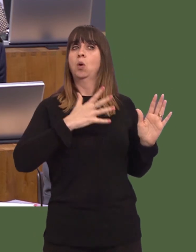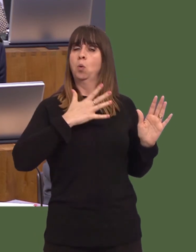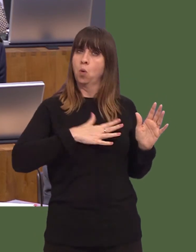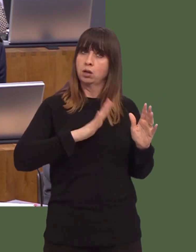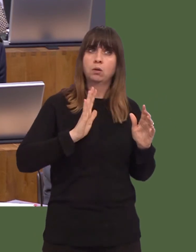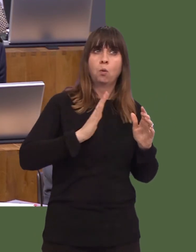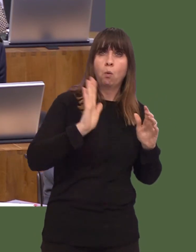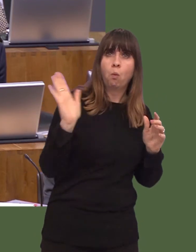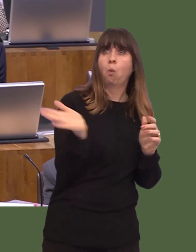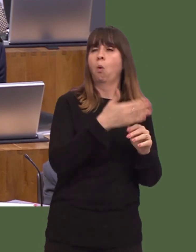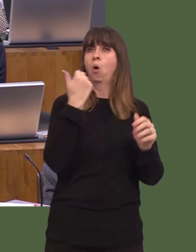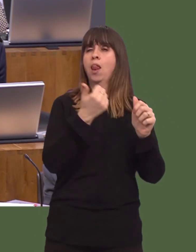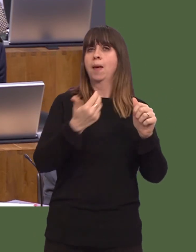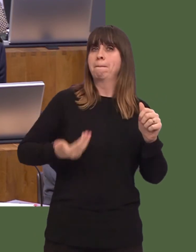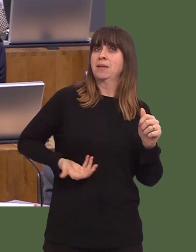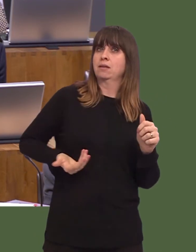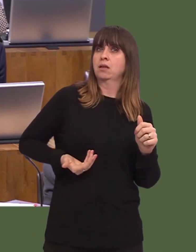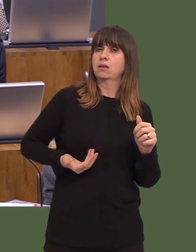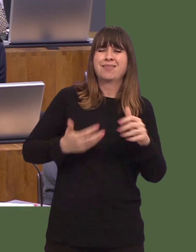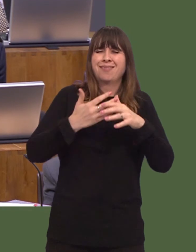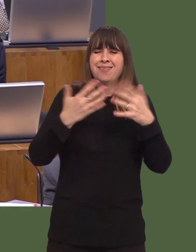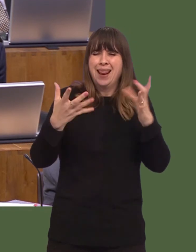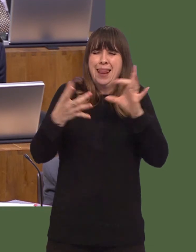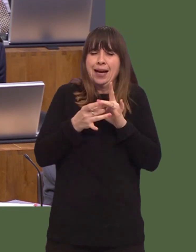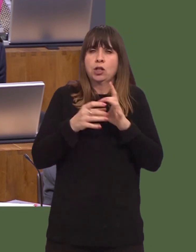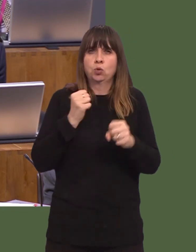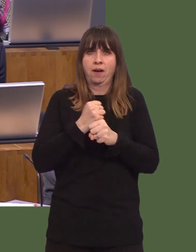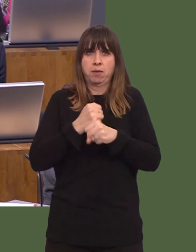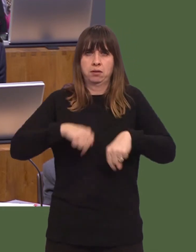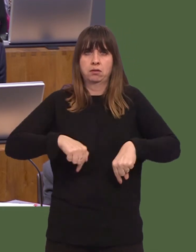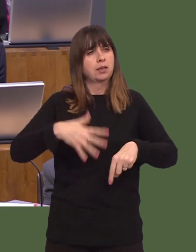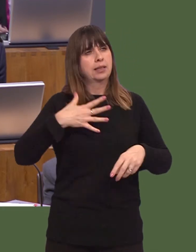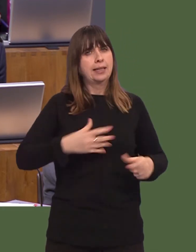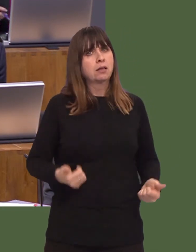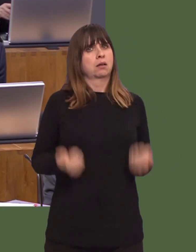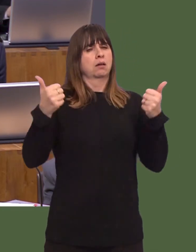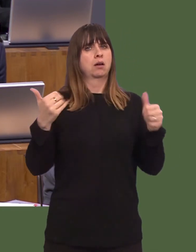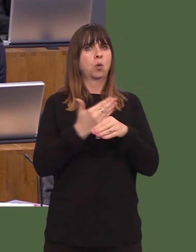We need to have the longest reach possible and of course to ensure that this rolls through